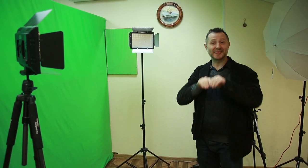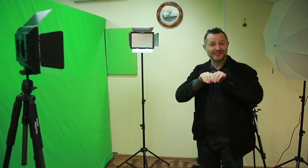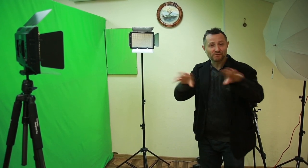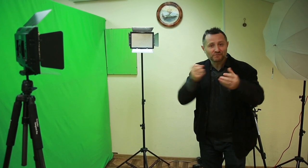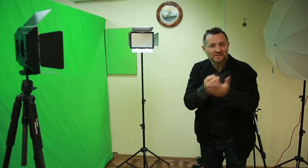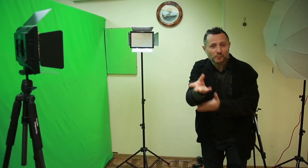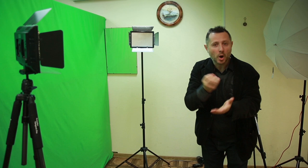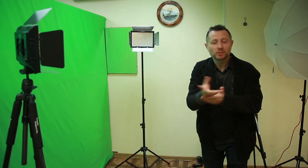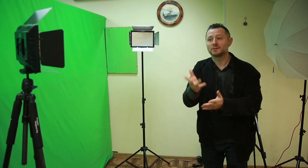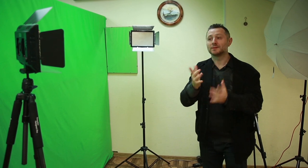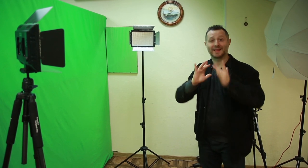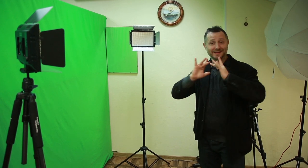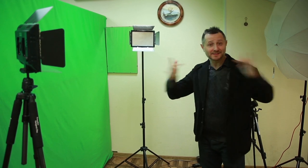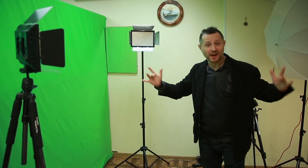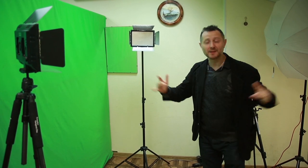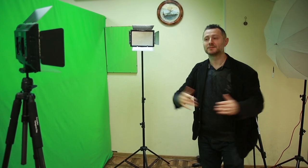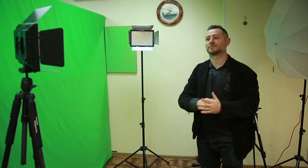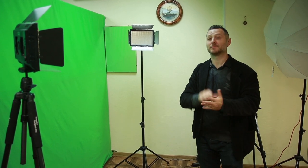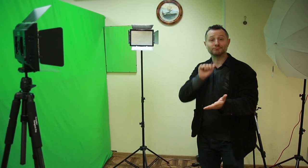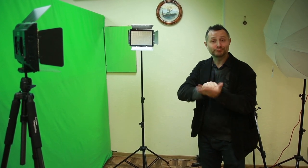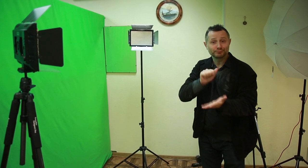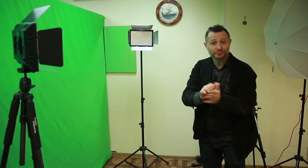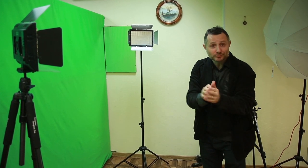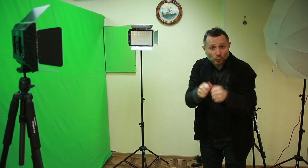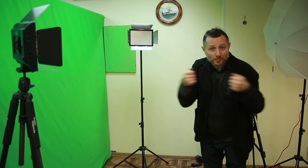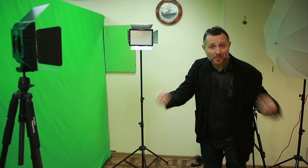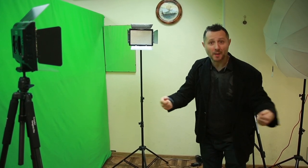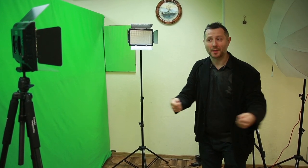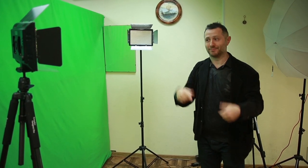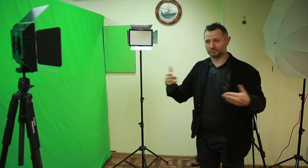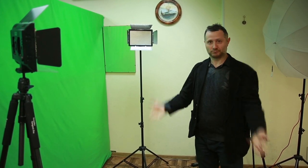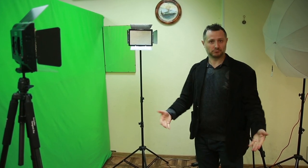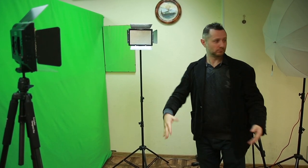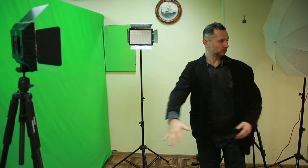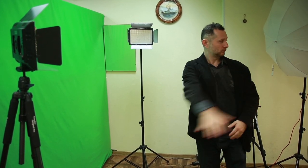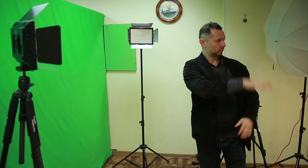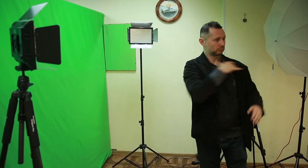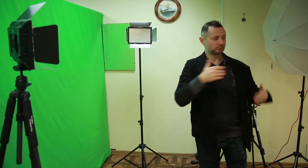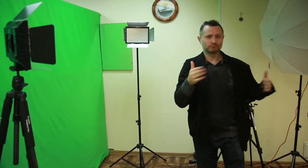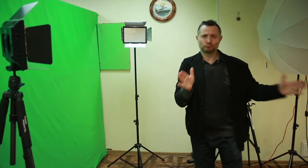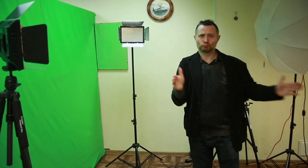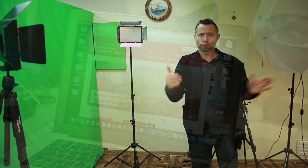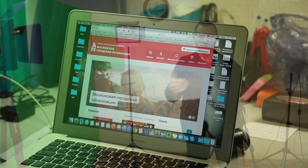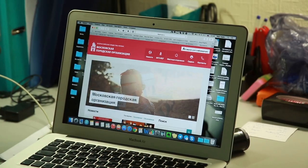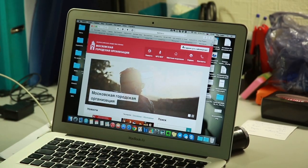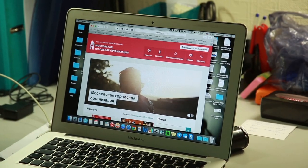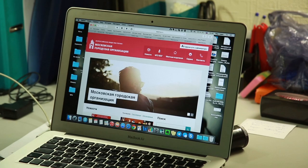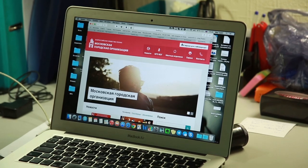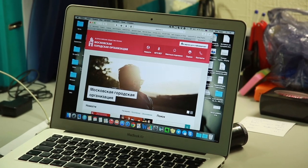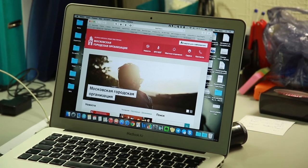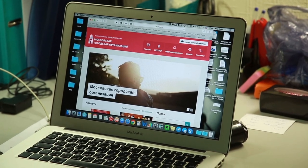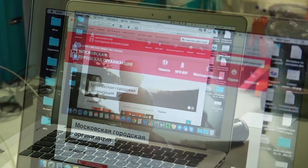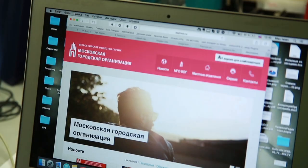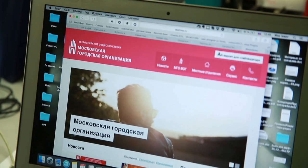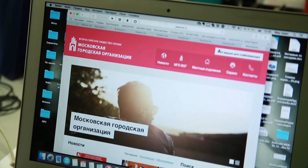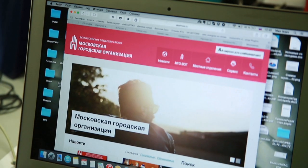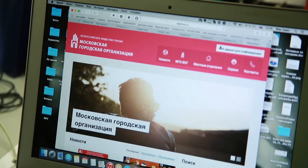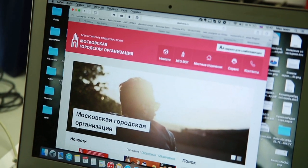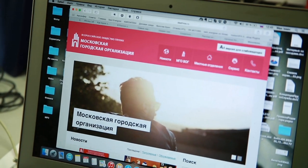and informational videos are filmed here, then they are uploaded to the Internet.